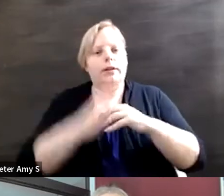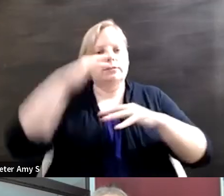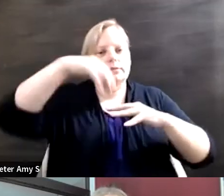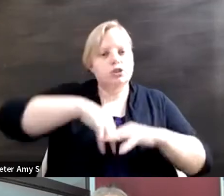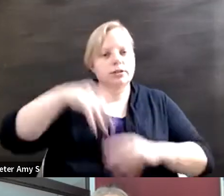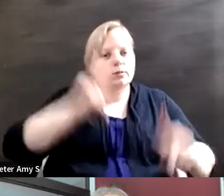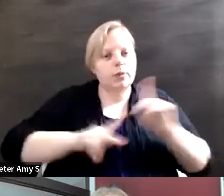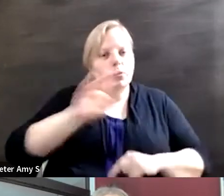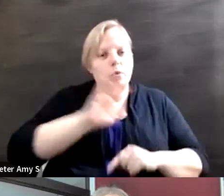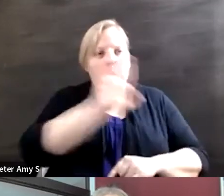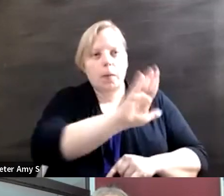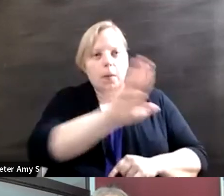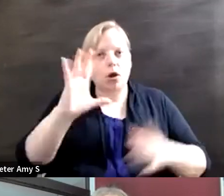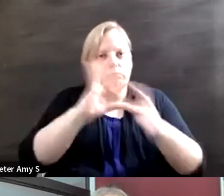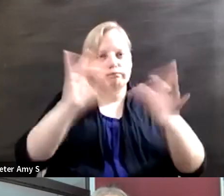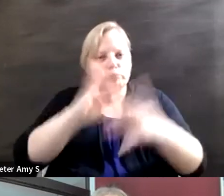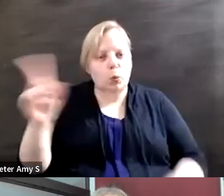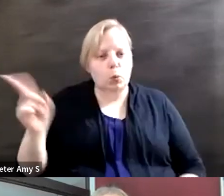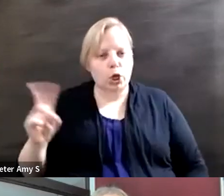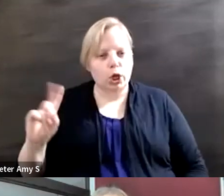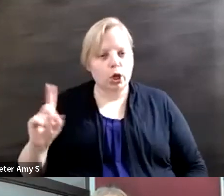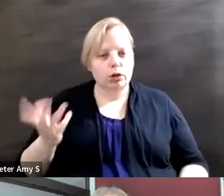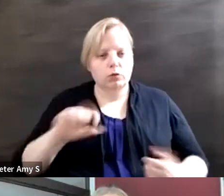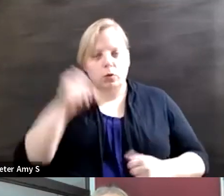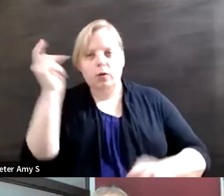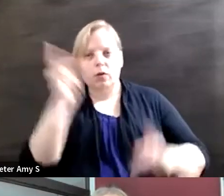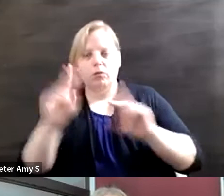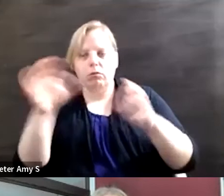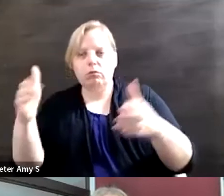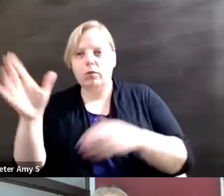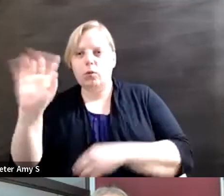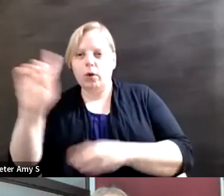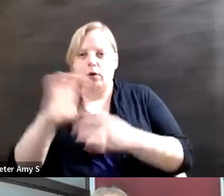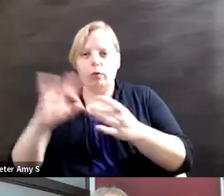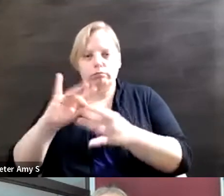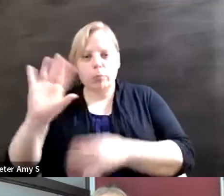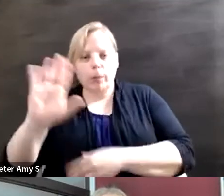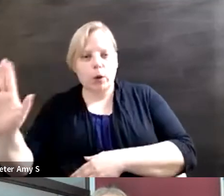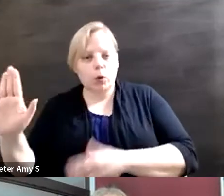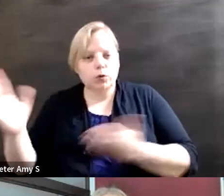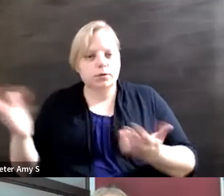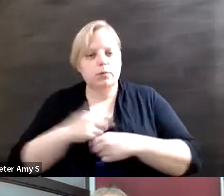other voices or whether it's, you know, disability movements to ensure that everyone is there. We've